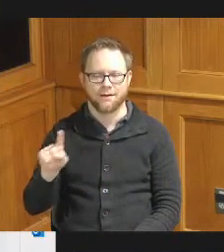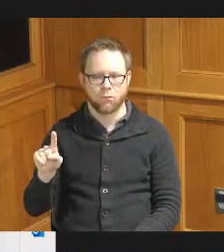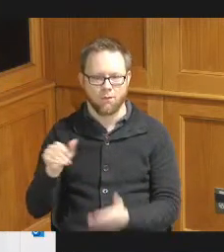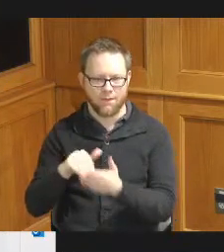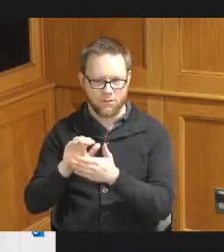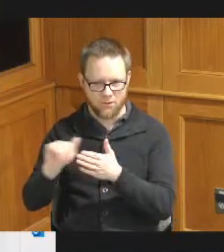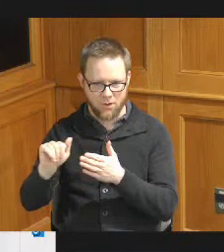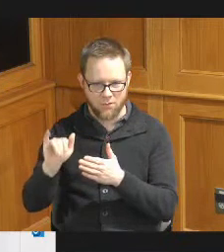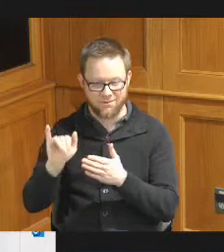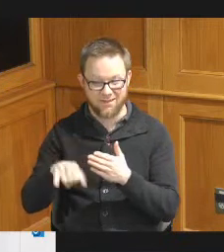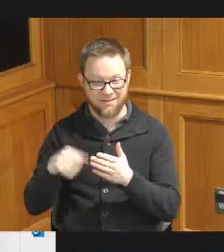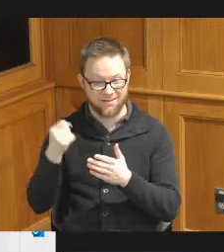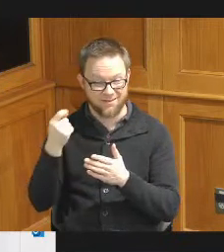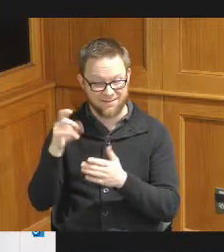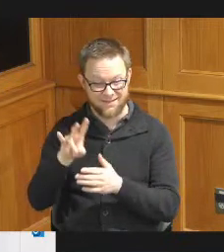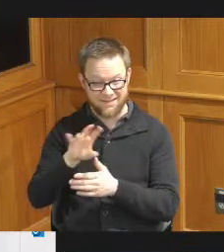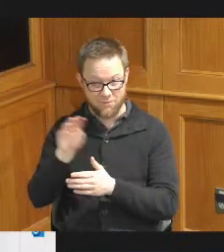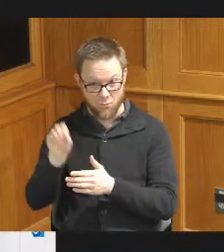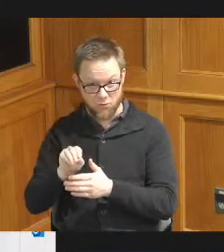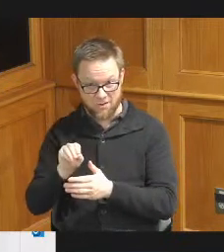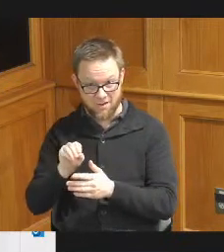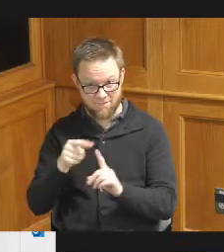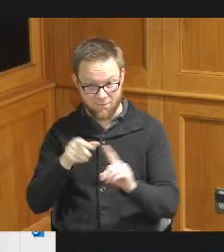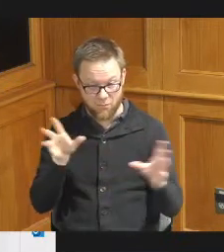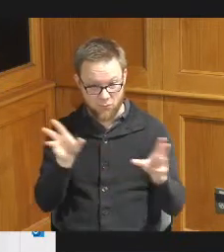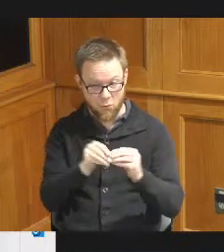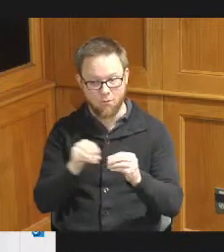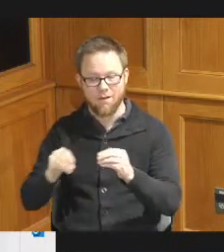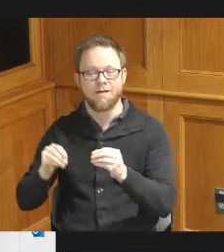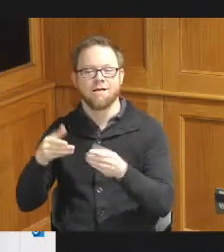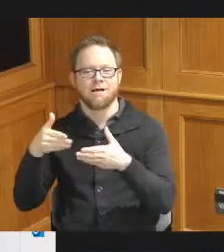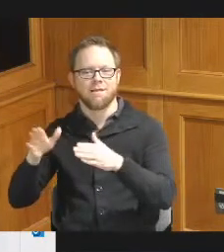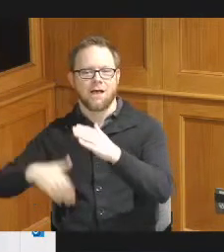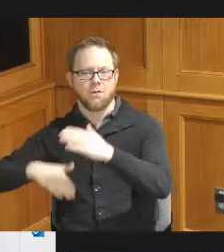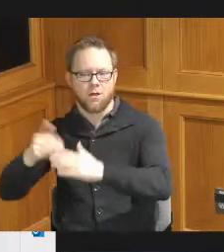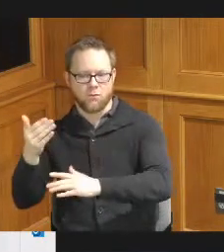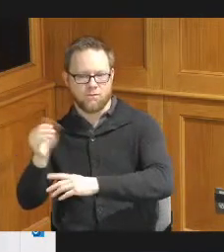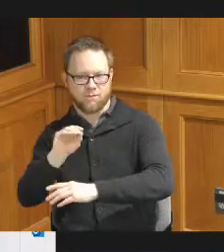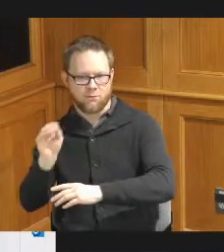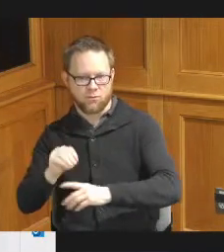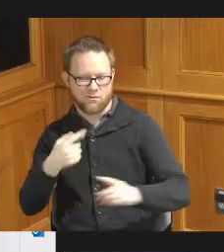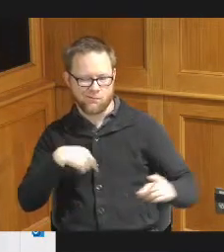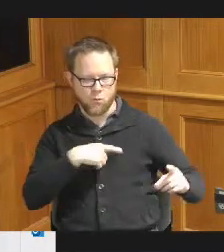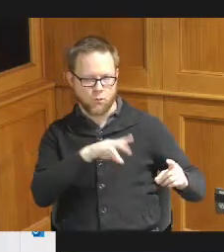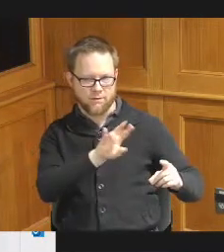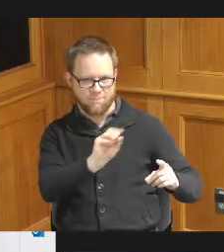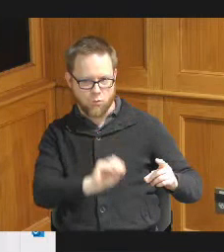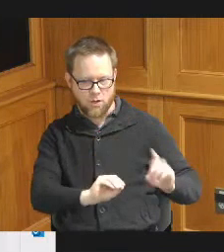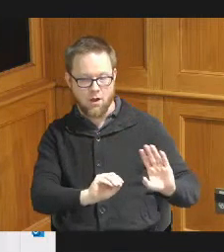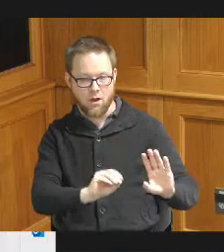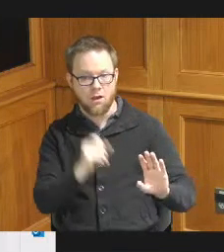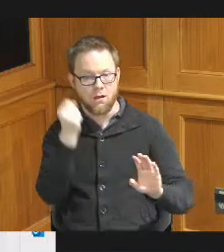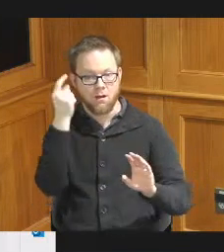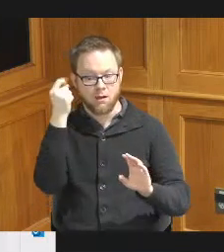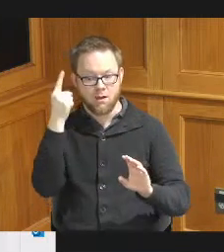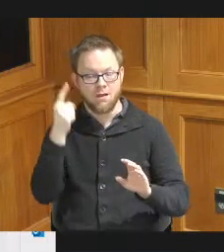this is seven percent and 15 percent is allowed and keeping in mind that the Admin and planning